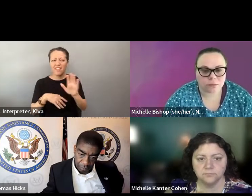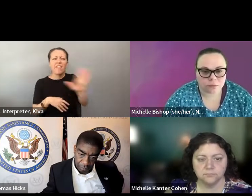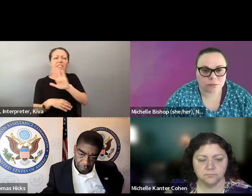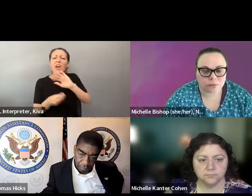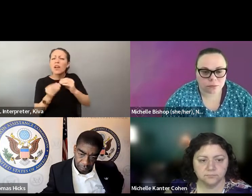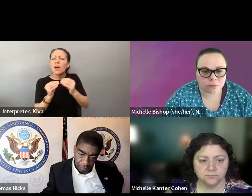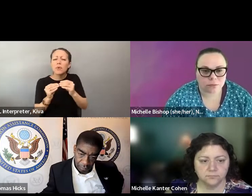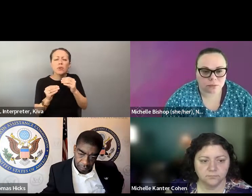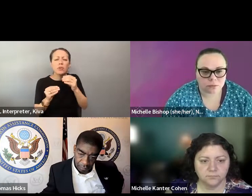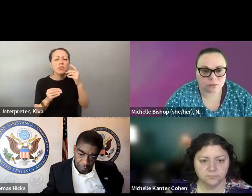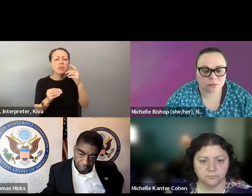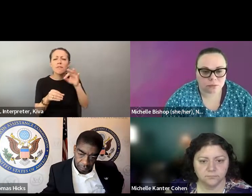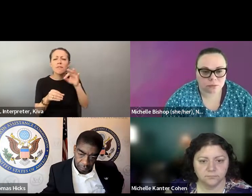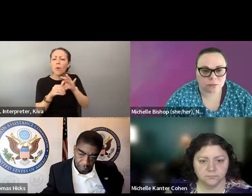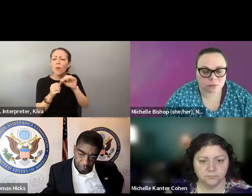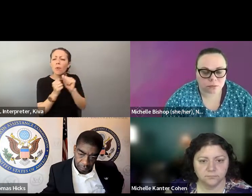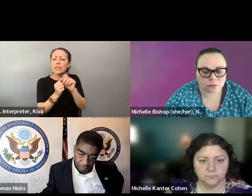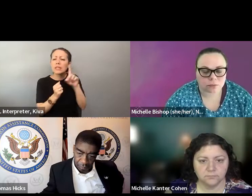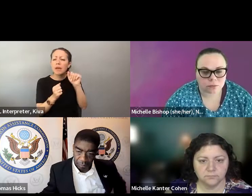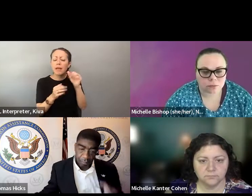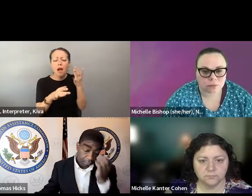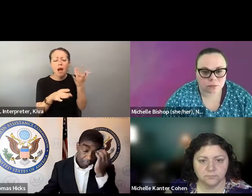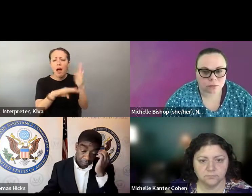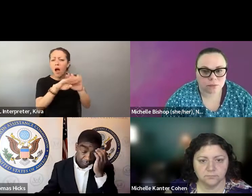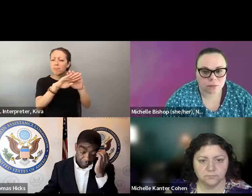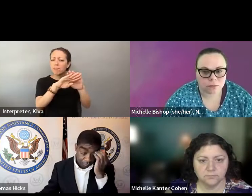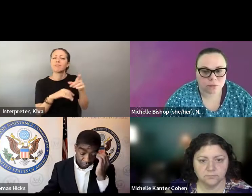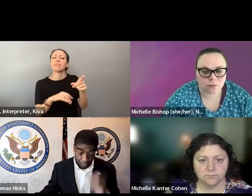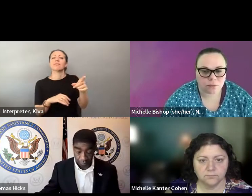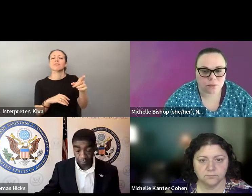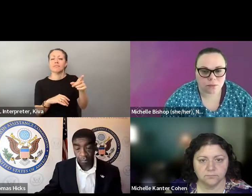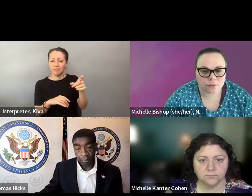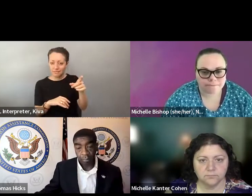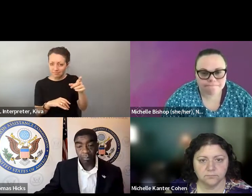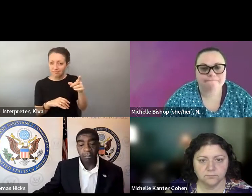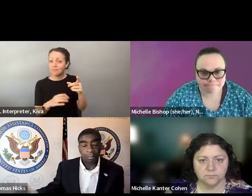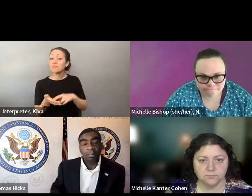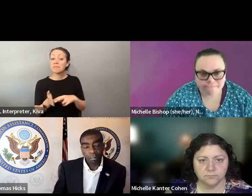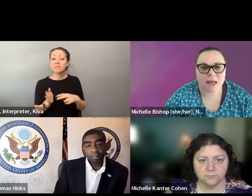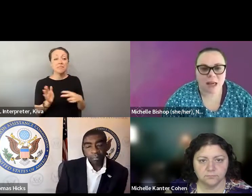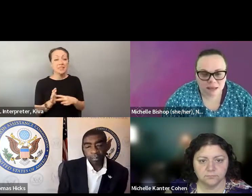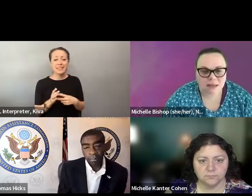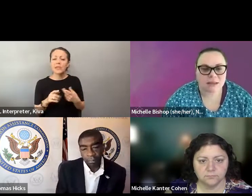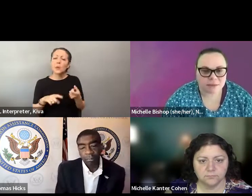options for voting in 2020 had especially big increases in voting among people with disabilities. The